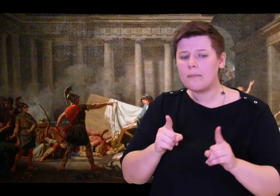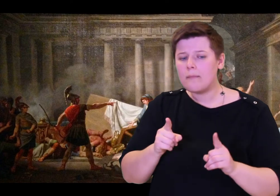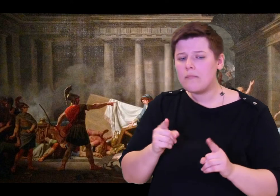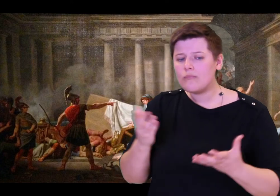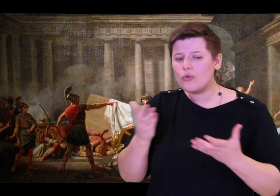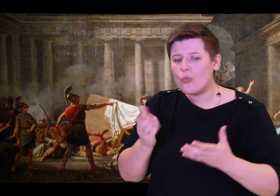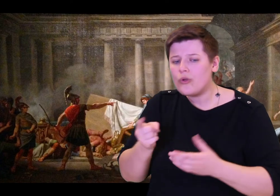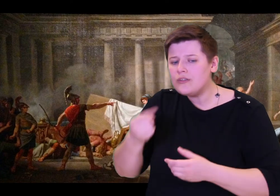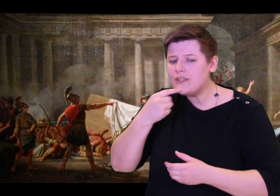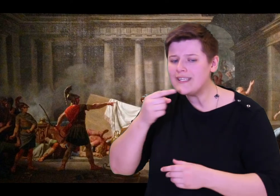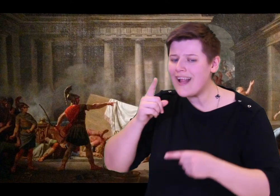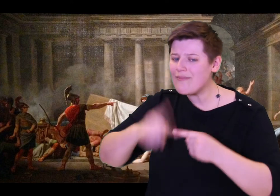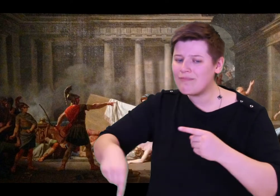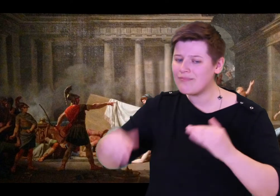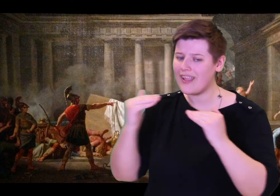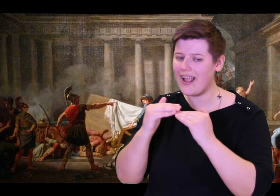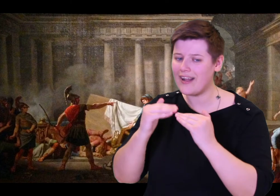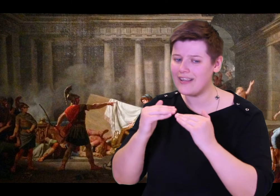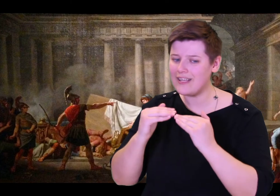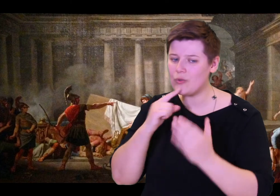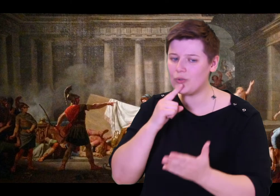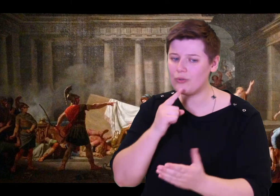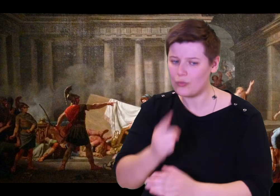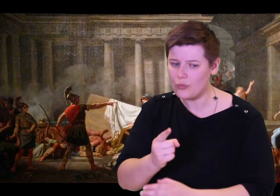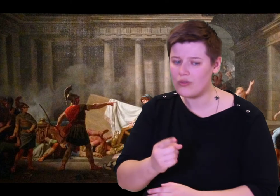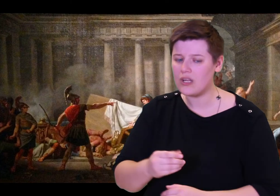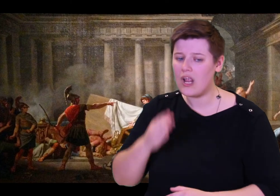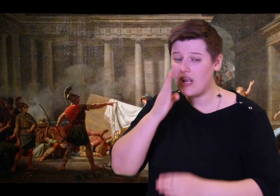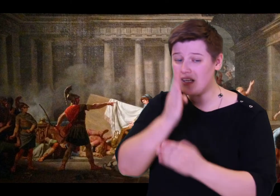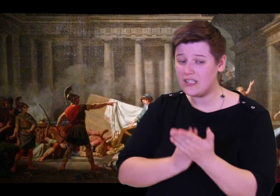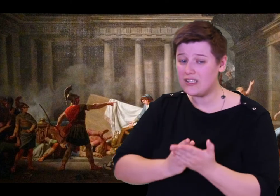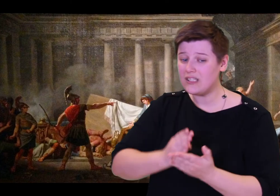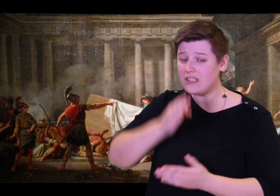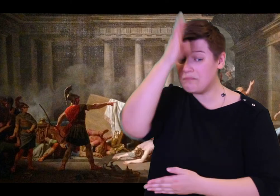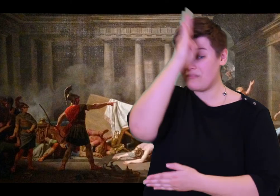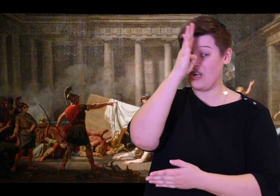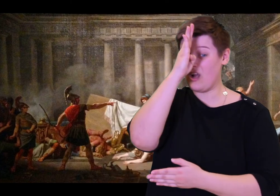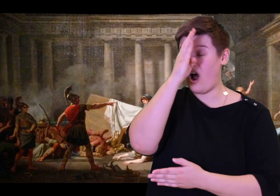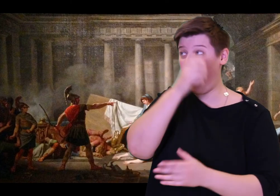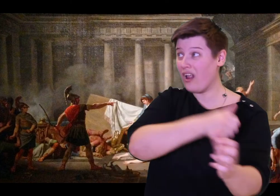and has taken revenge on all the suitors who abused him."